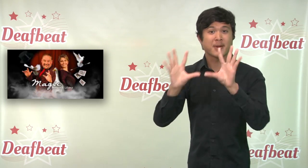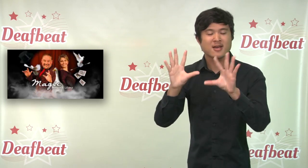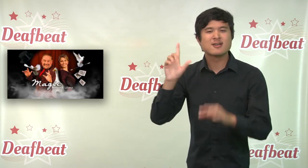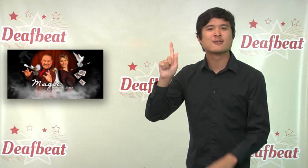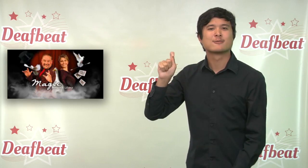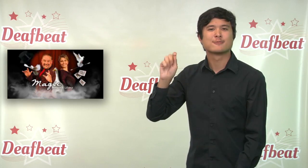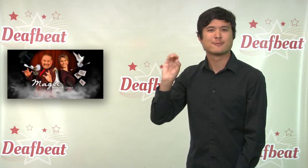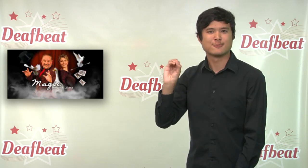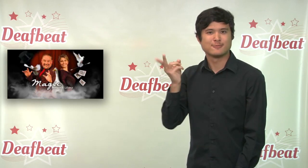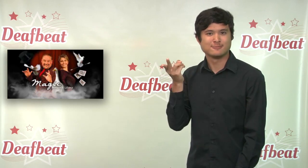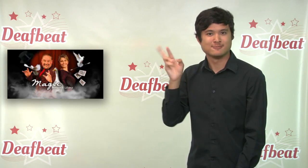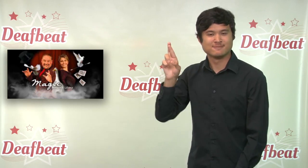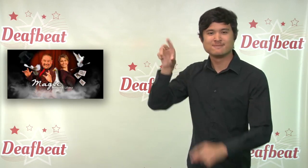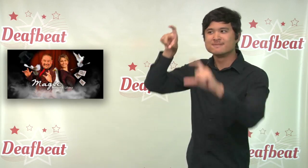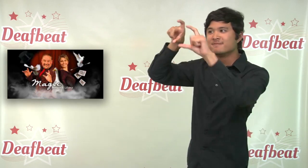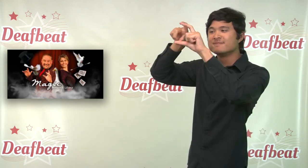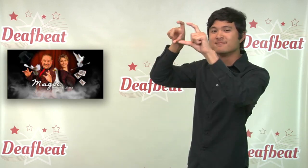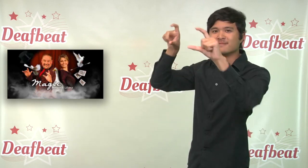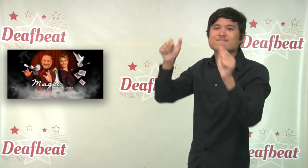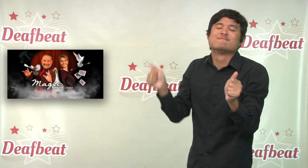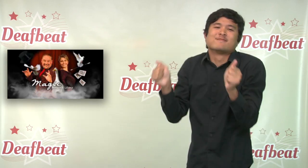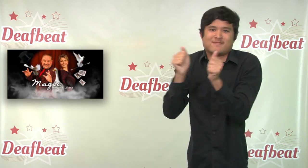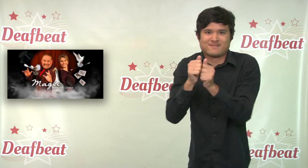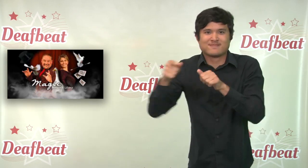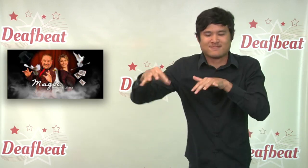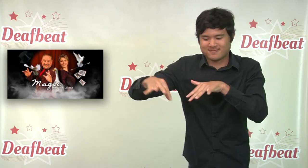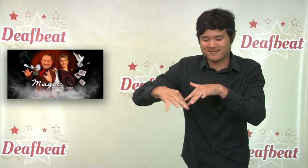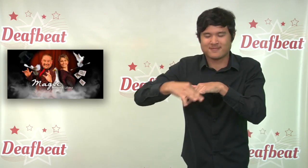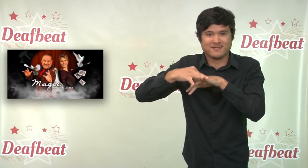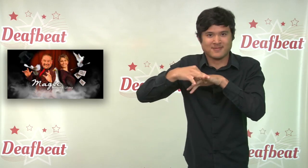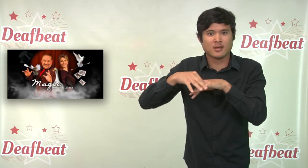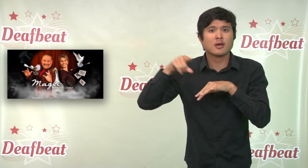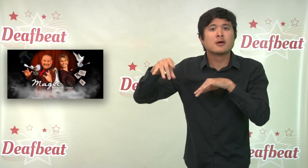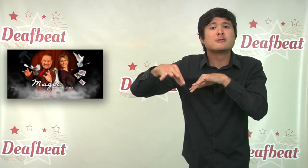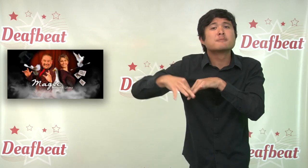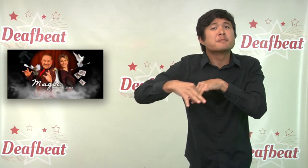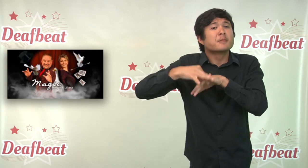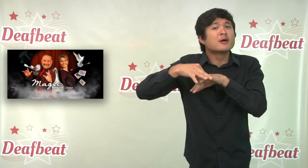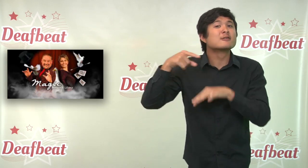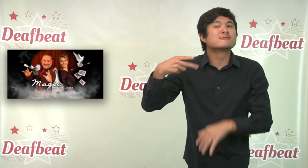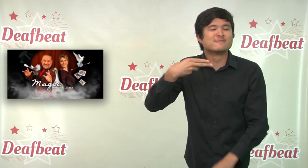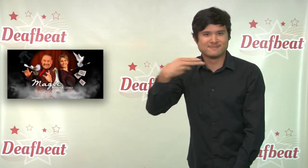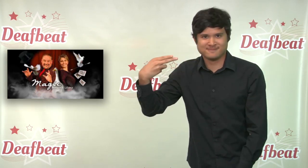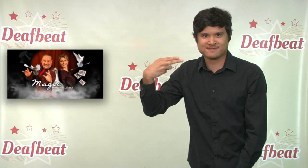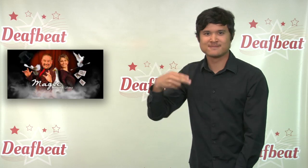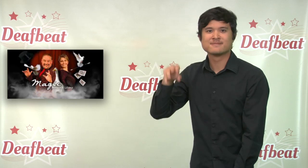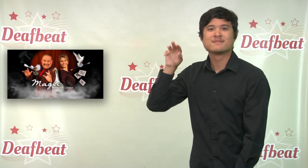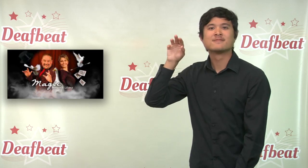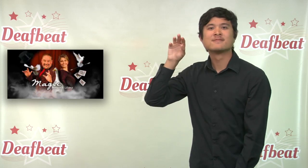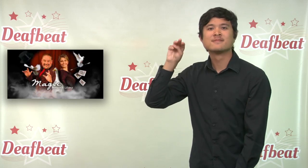with her husband Matthew Morgan, known as “Magic